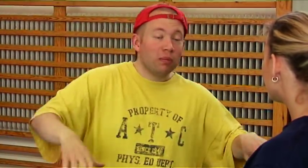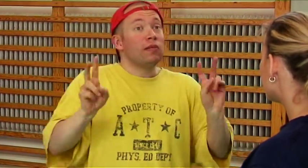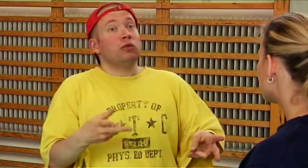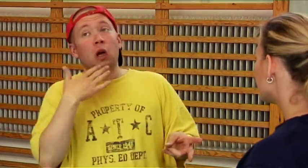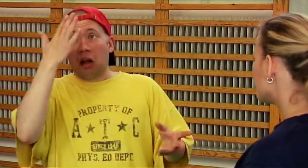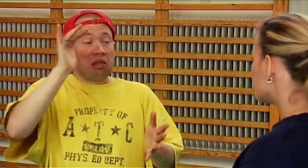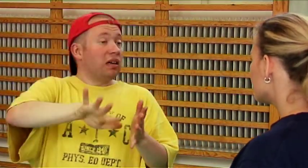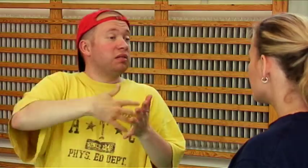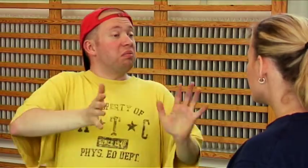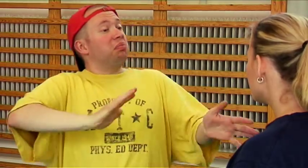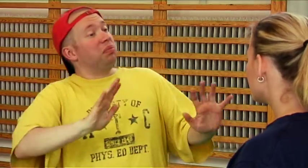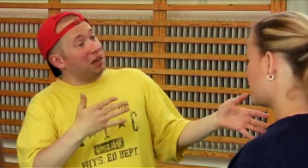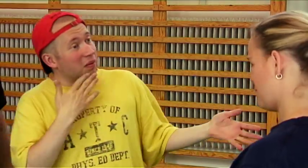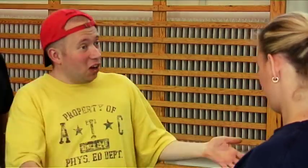and it was positive that he knew Sign Language.